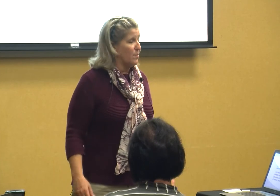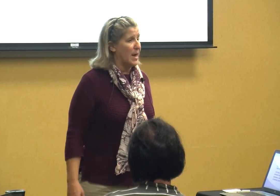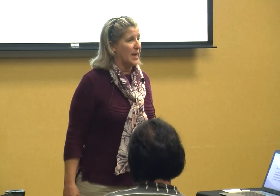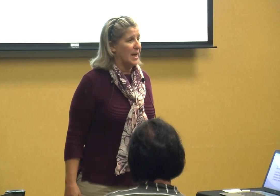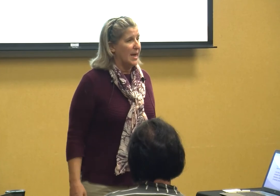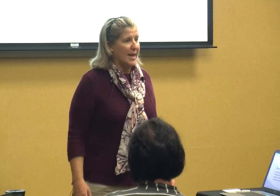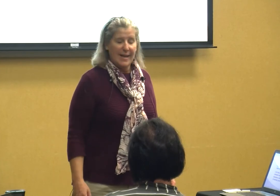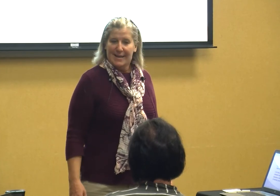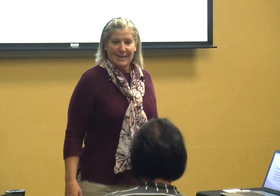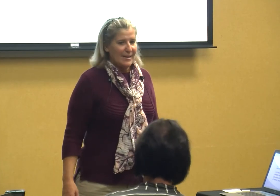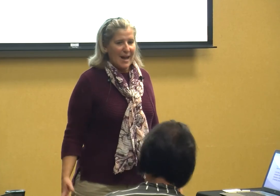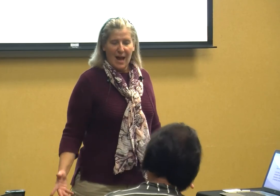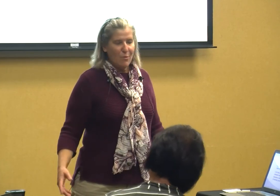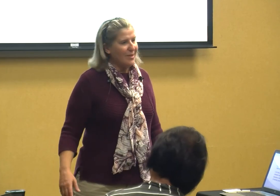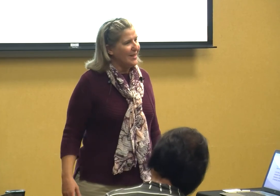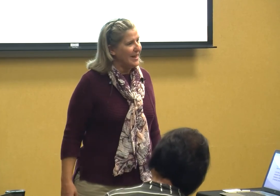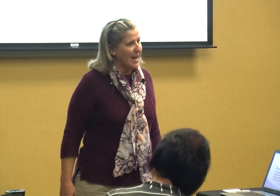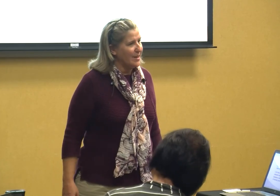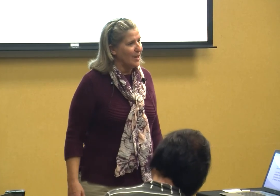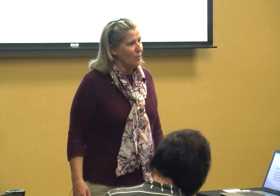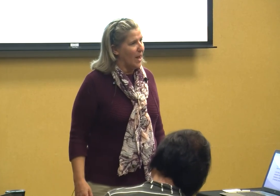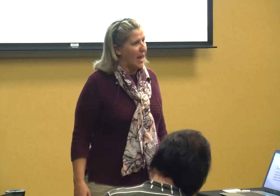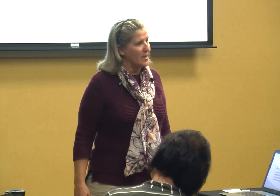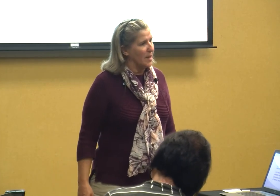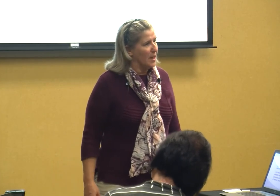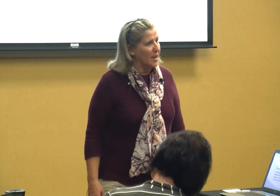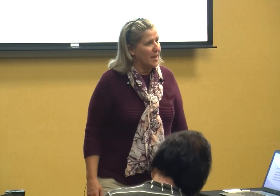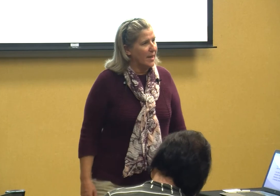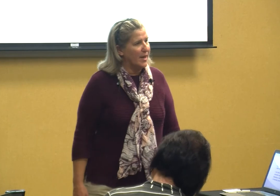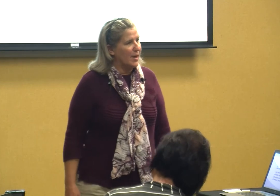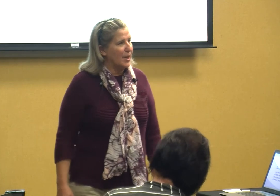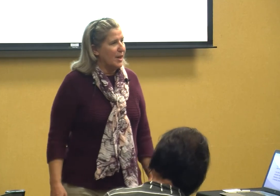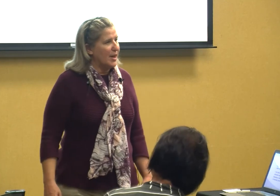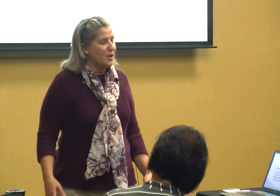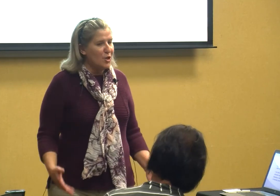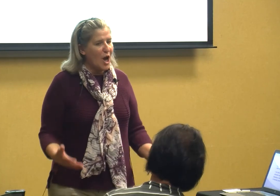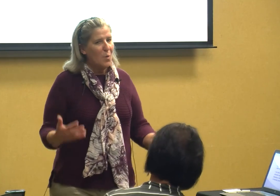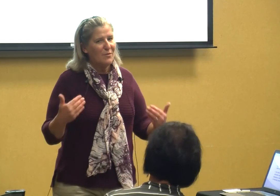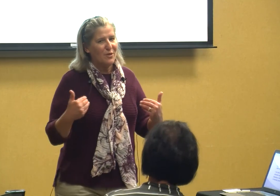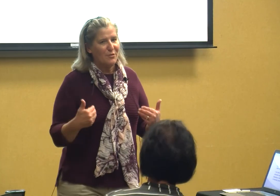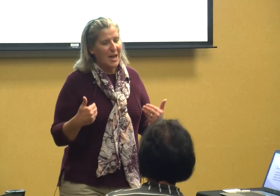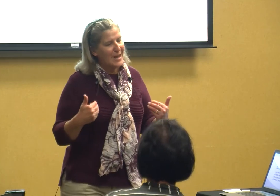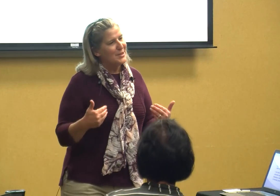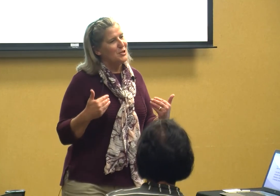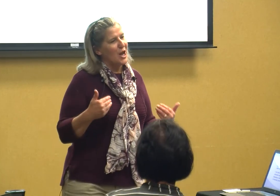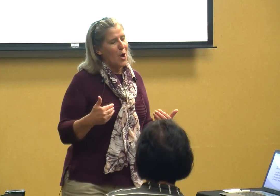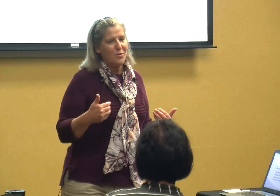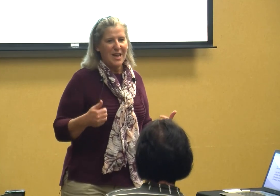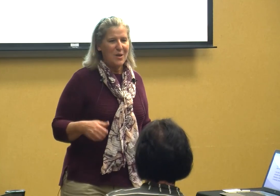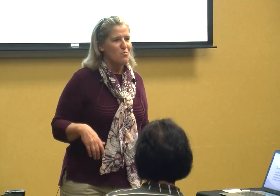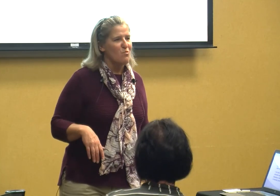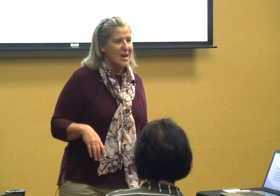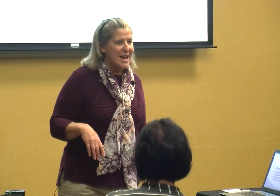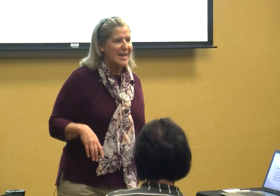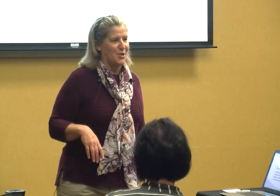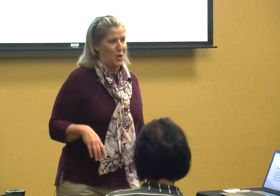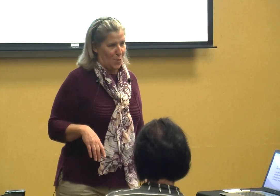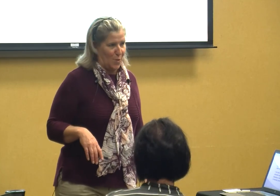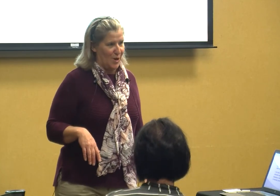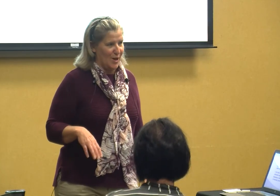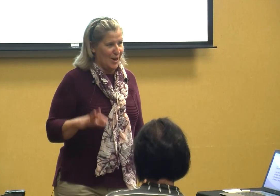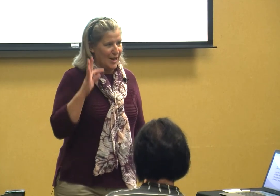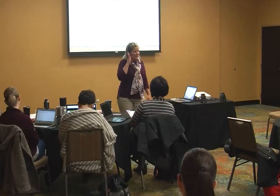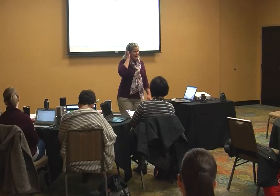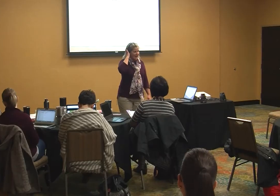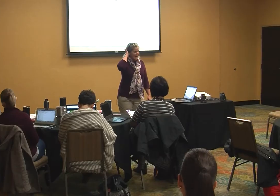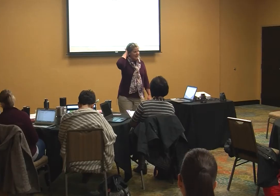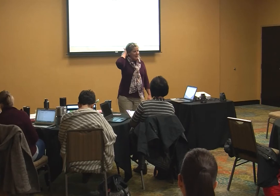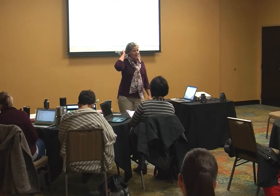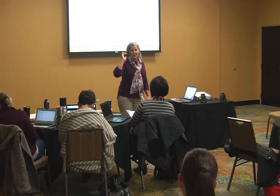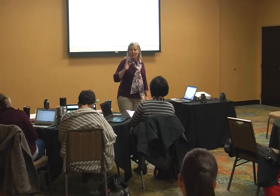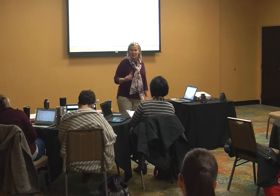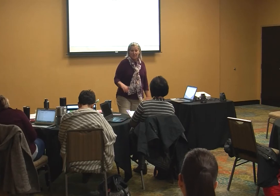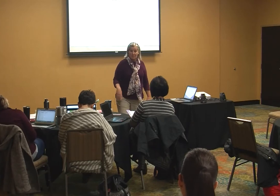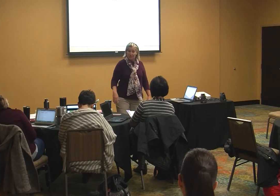ready I really didn't have to do that you know if kids know they can read you and she was like